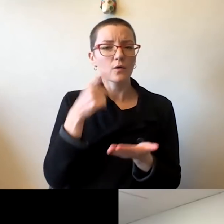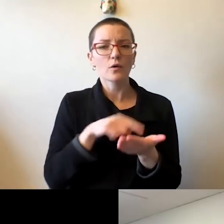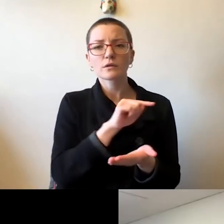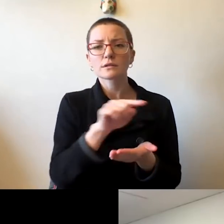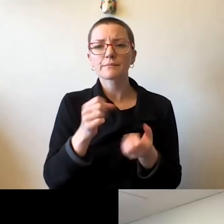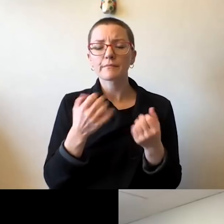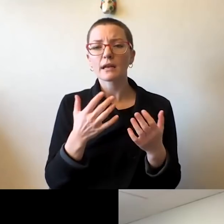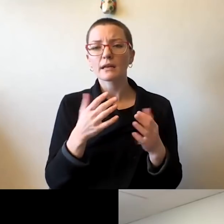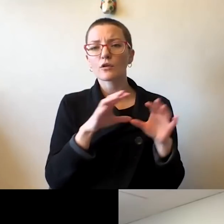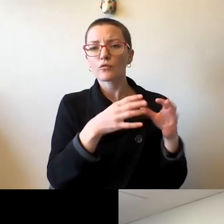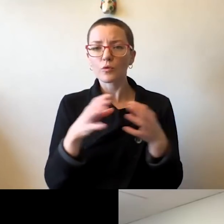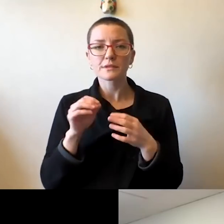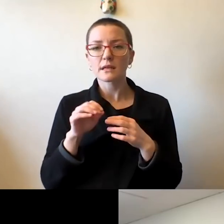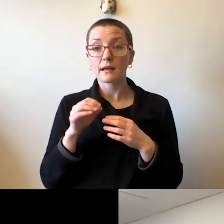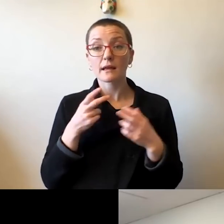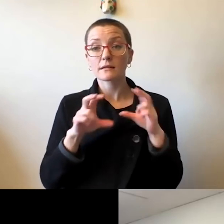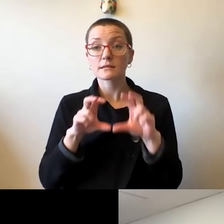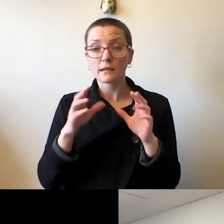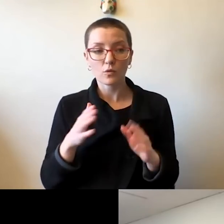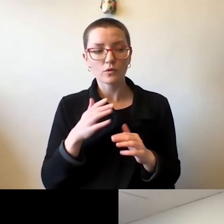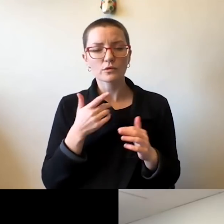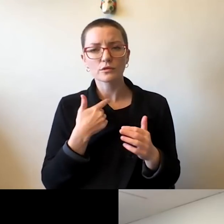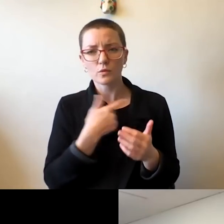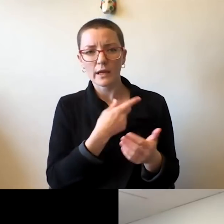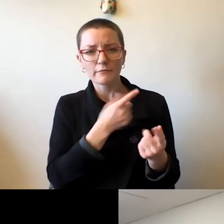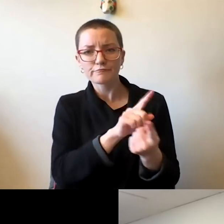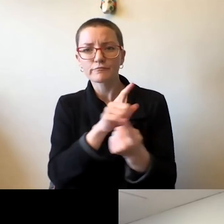on this, on this proposal to not have spring break.